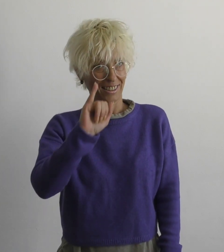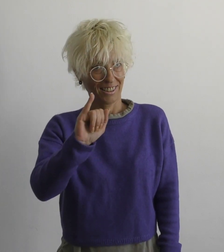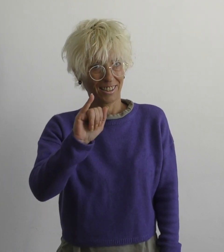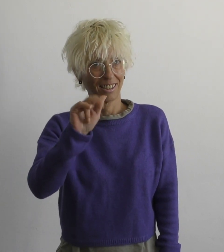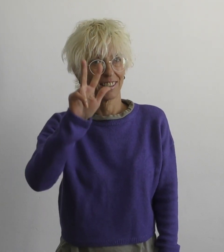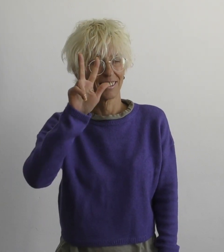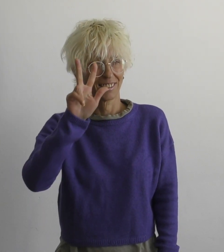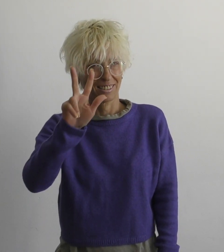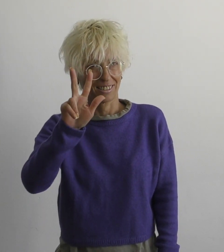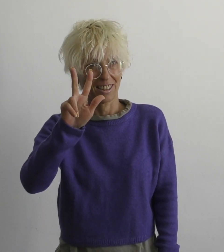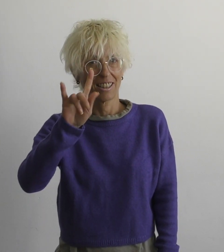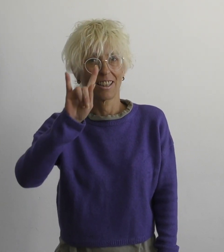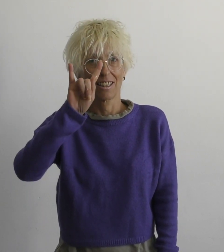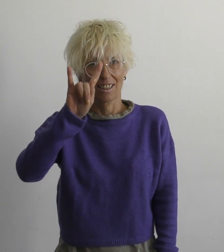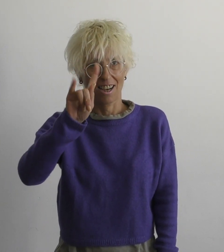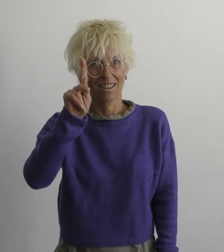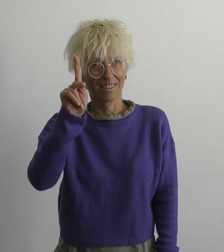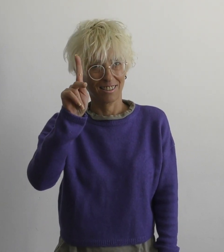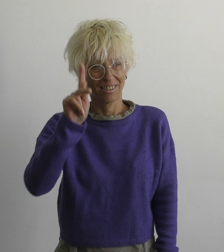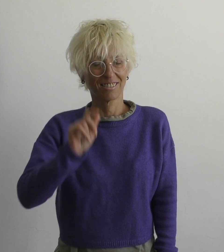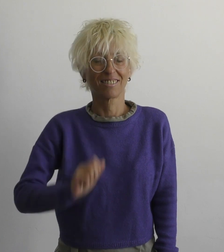I tz ha k